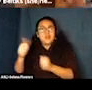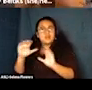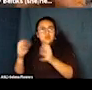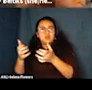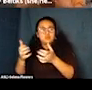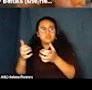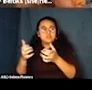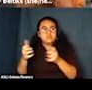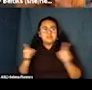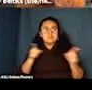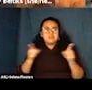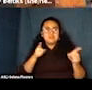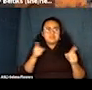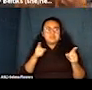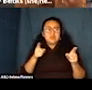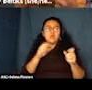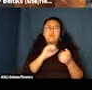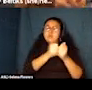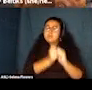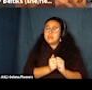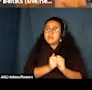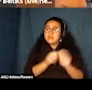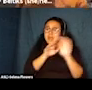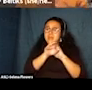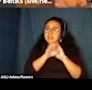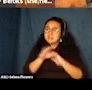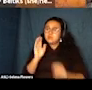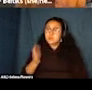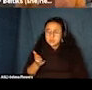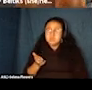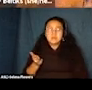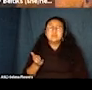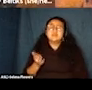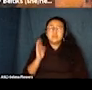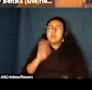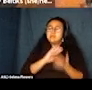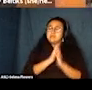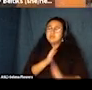There's going to be competing accommodations. It's just going to be -- you know, there's no manual for this stuff.